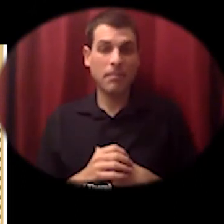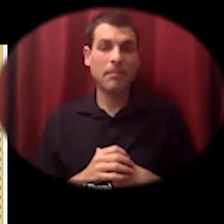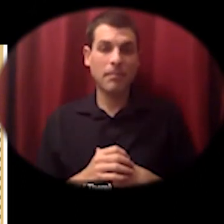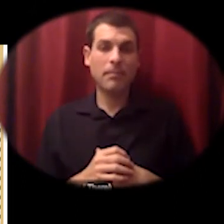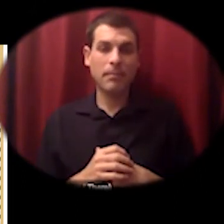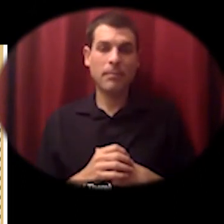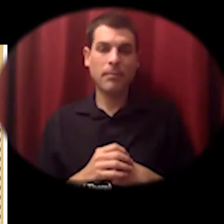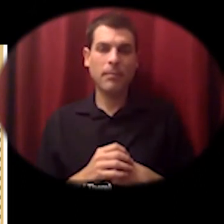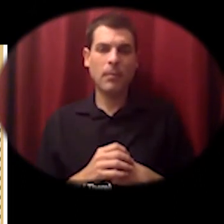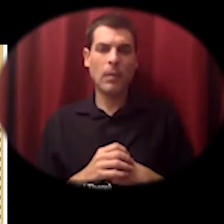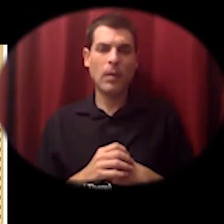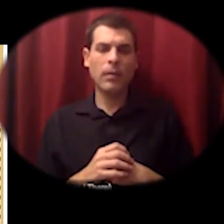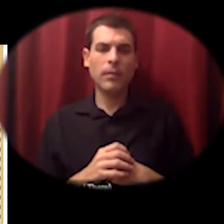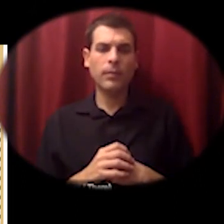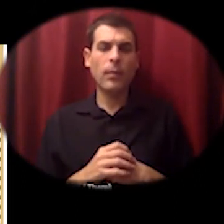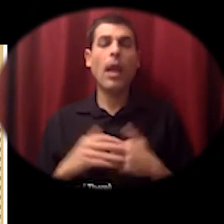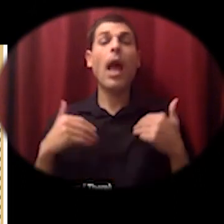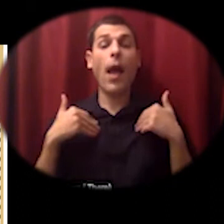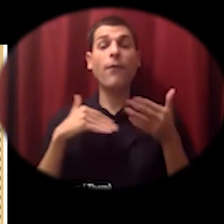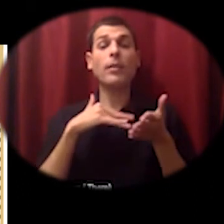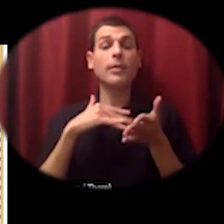i've got a study group on facebook that some of you participate in